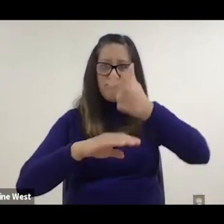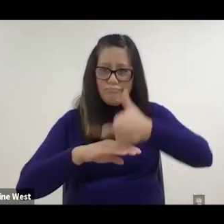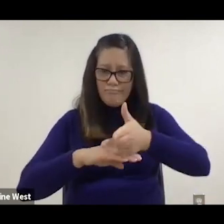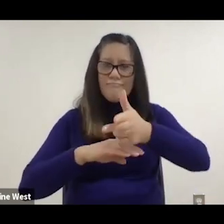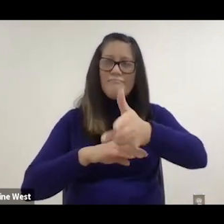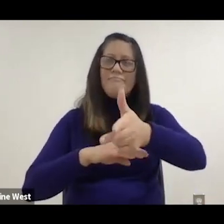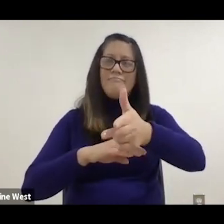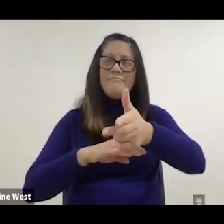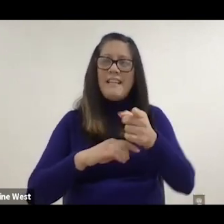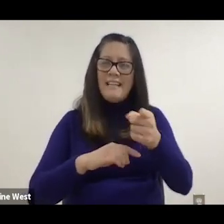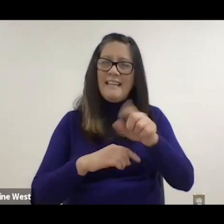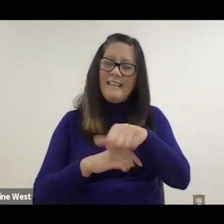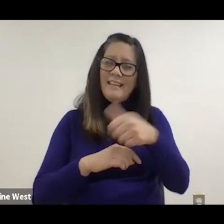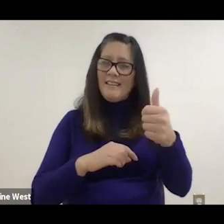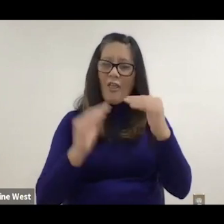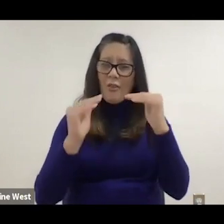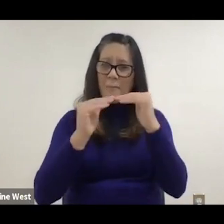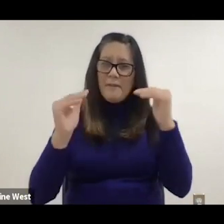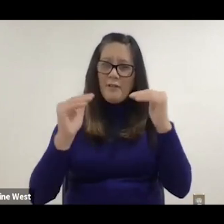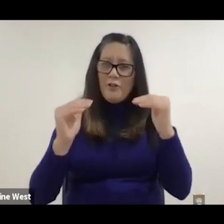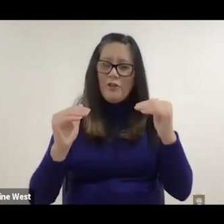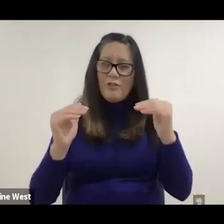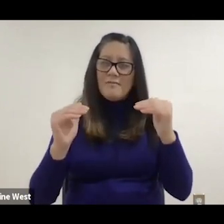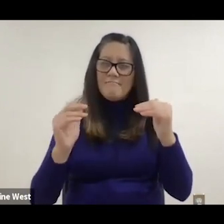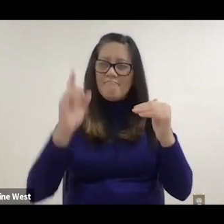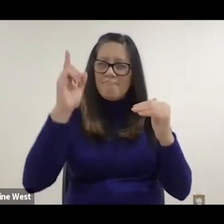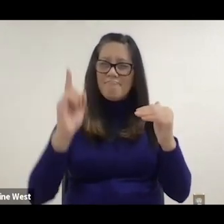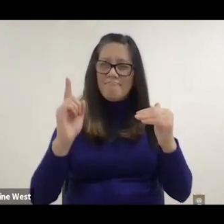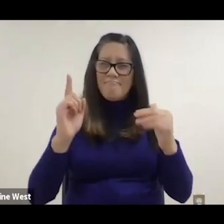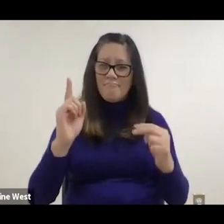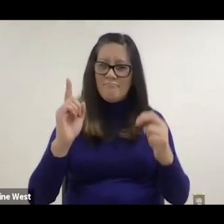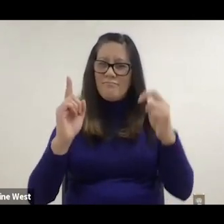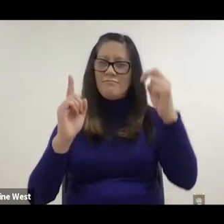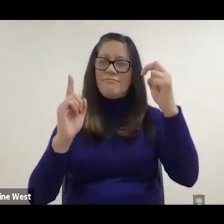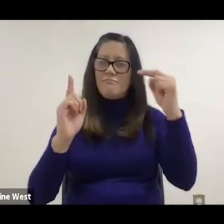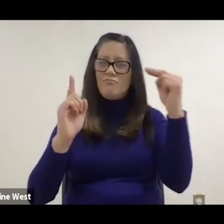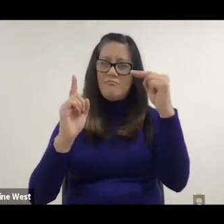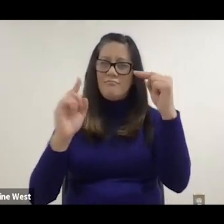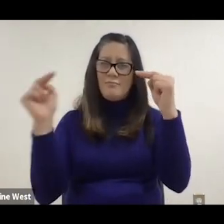we're basically able have an eye level conversation so you can do this basic at